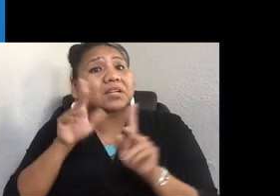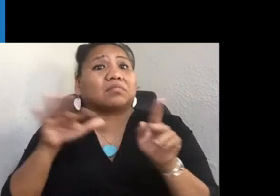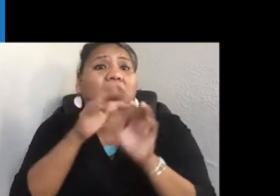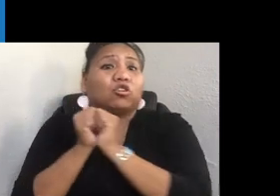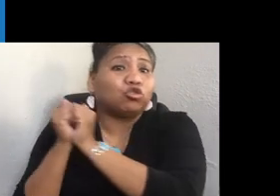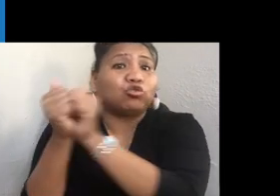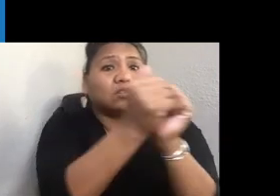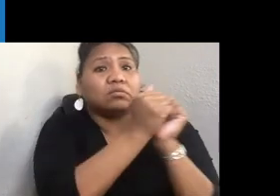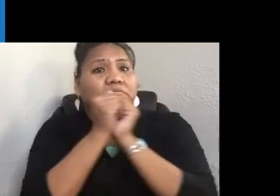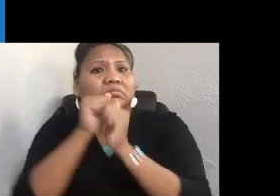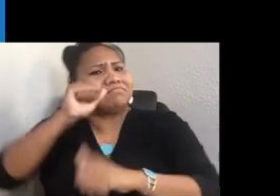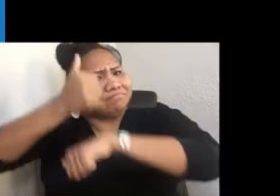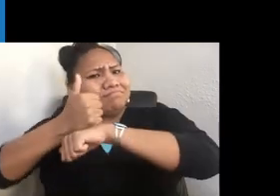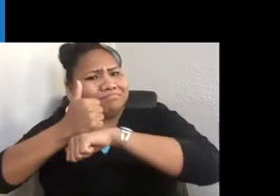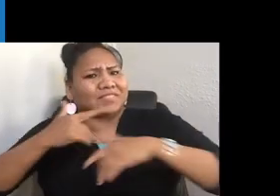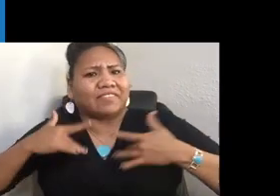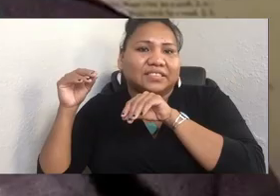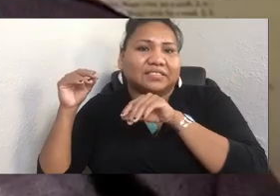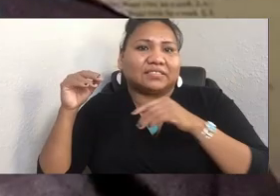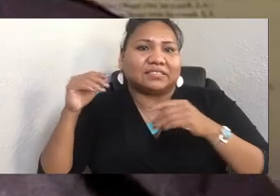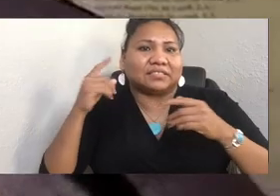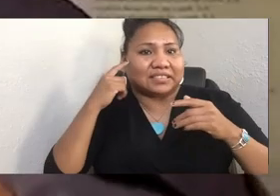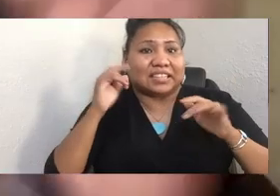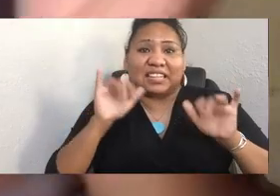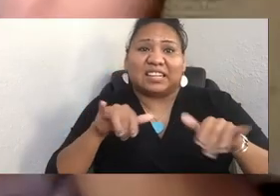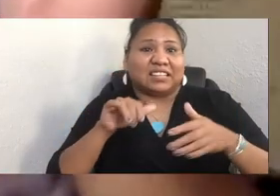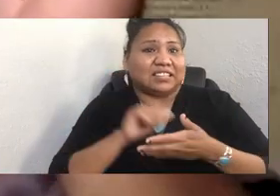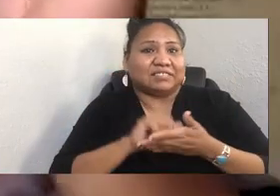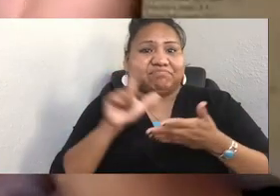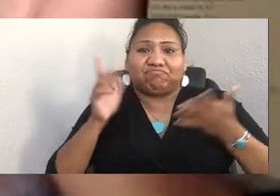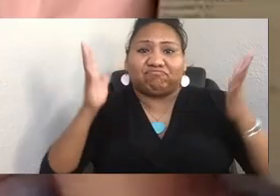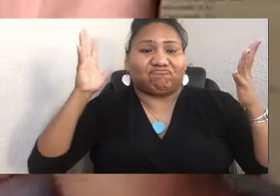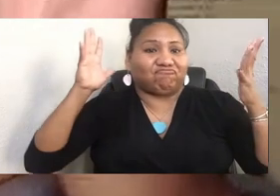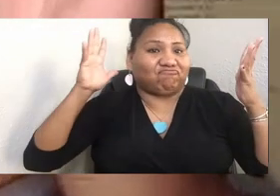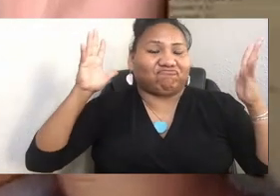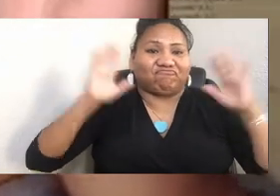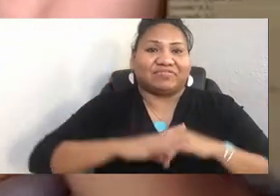All right, well, I think that's a wrap for us. And again, our hands go up to Matika.